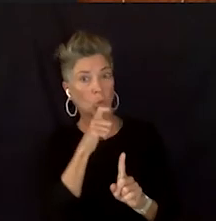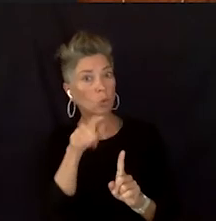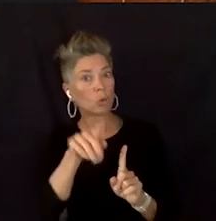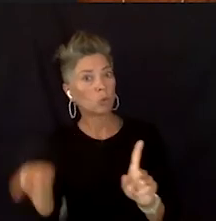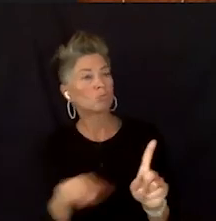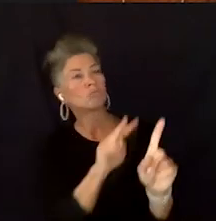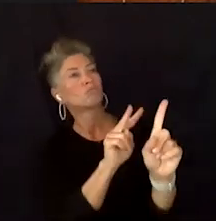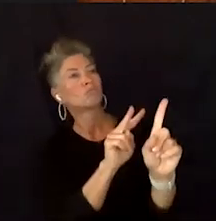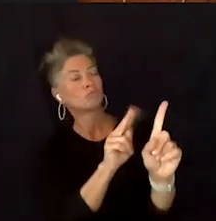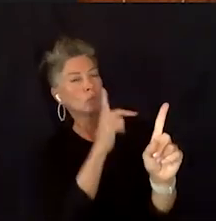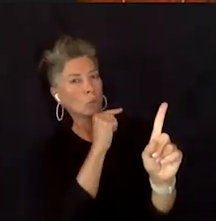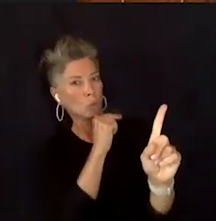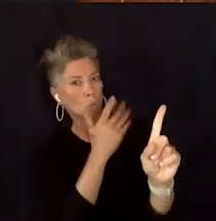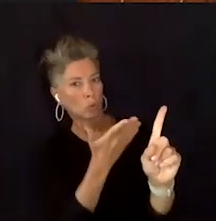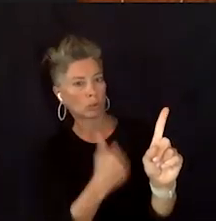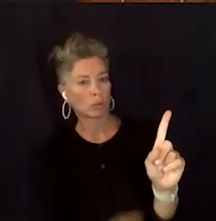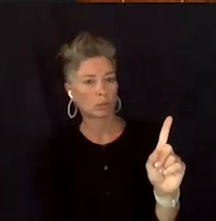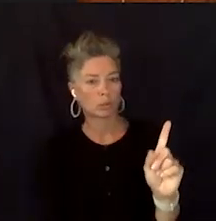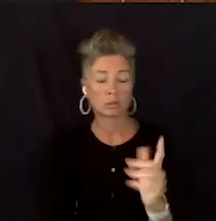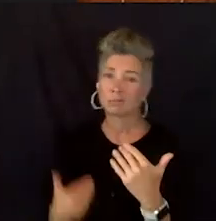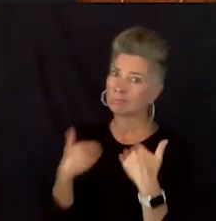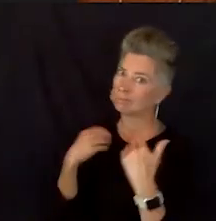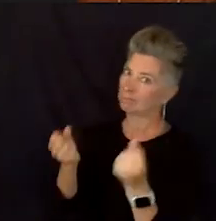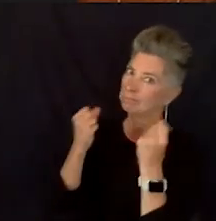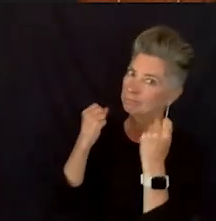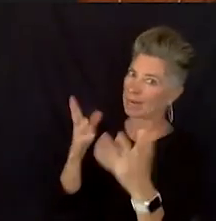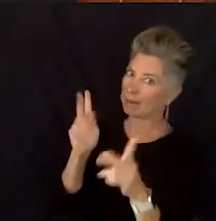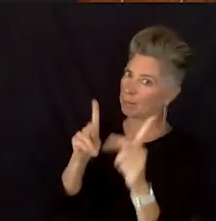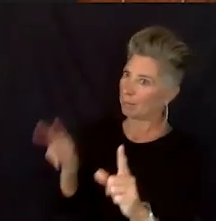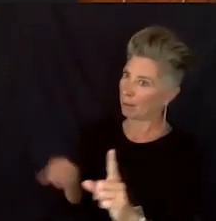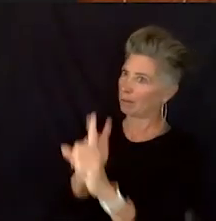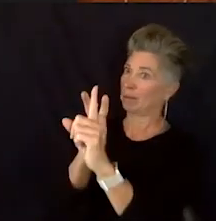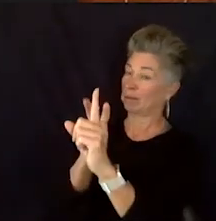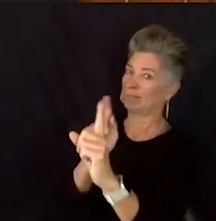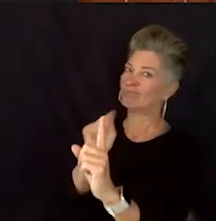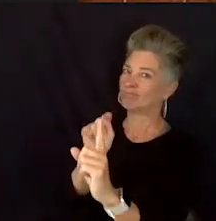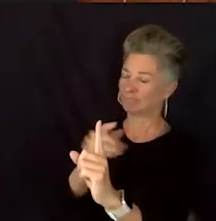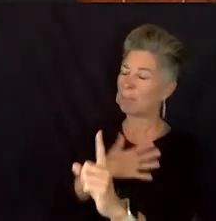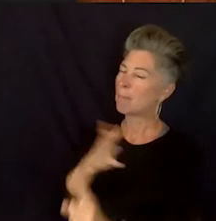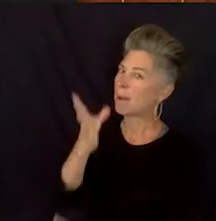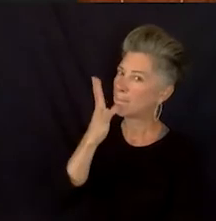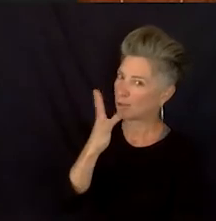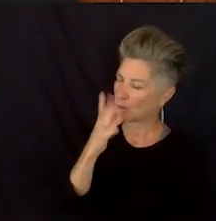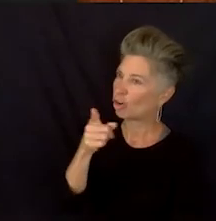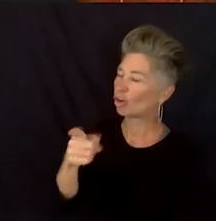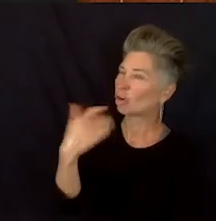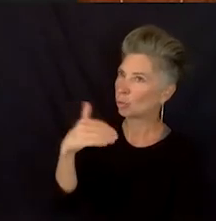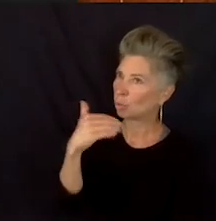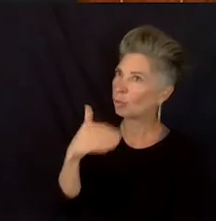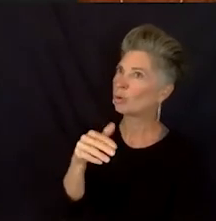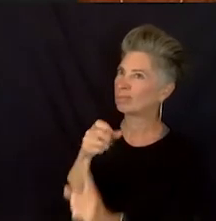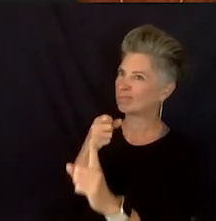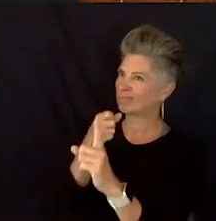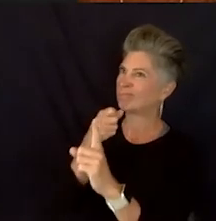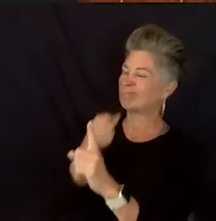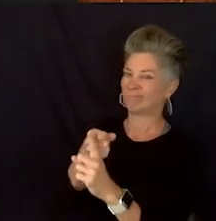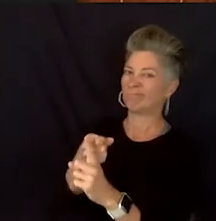I have a lot of inspirations. My mother is one of my biggest inspirations. Um, a lot of the women in my family.